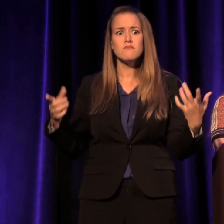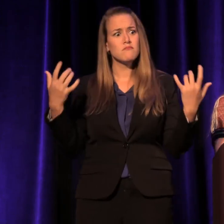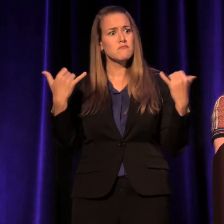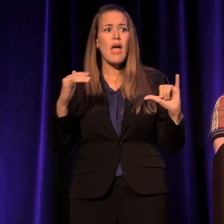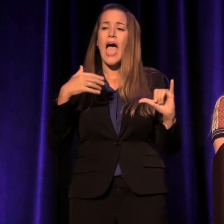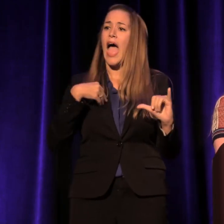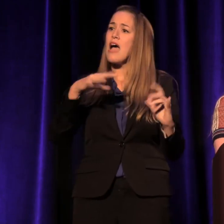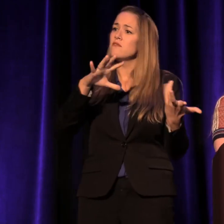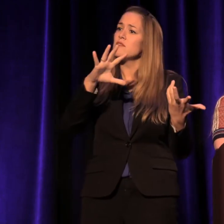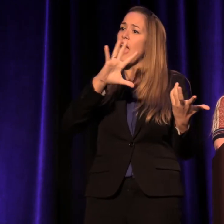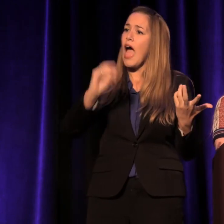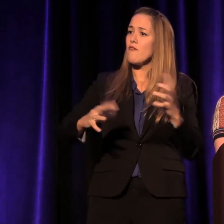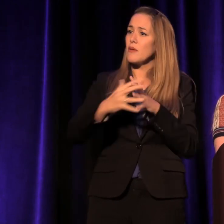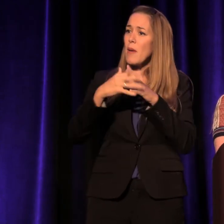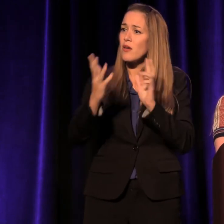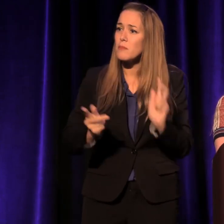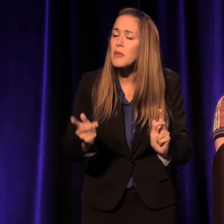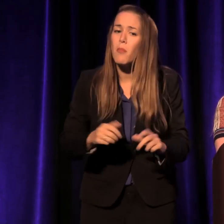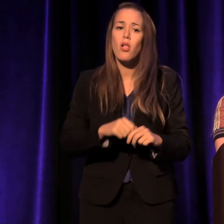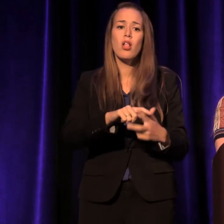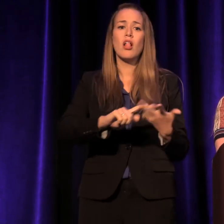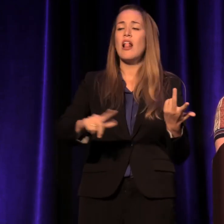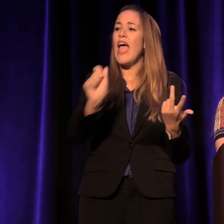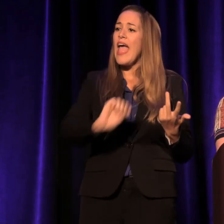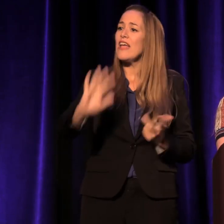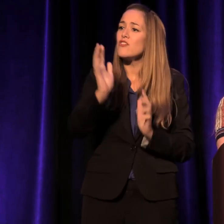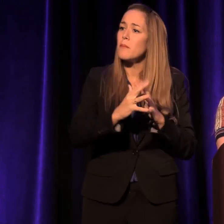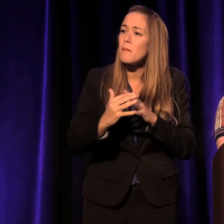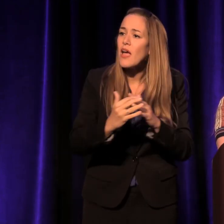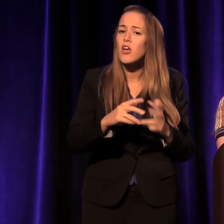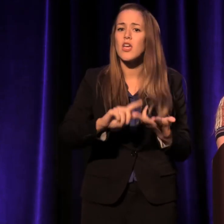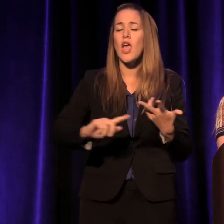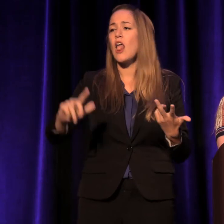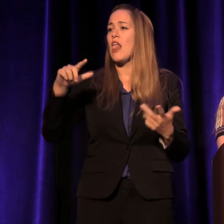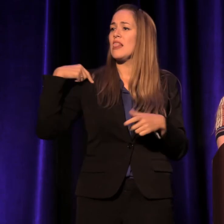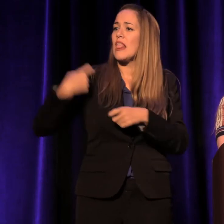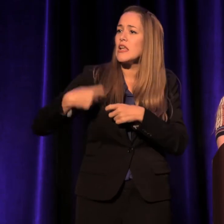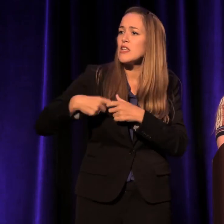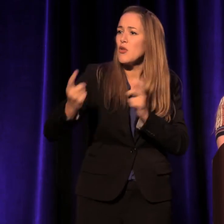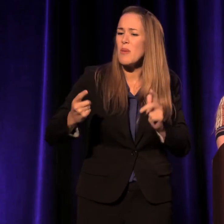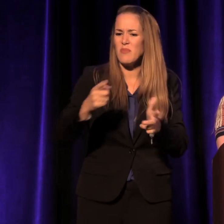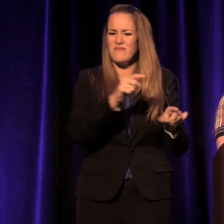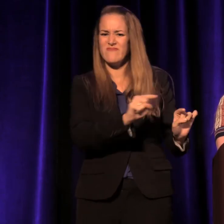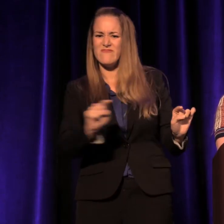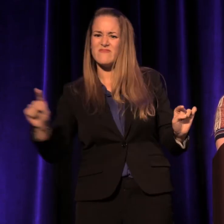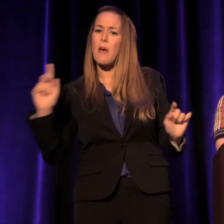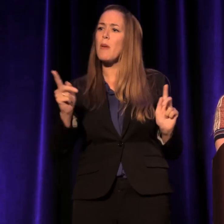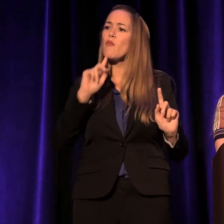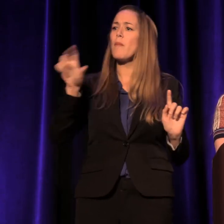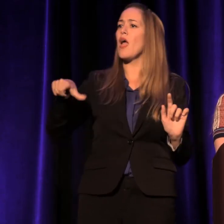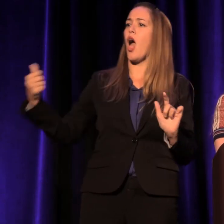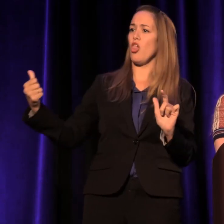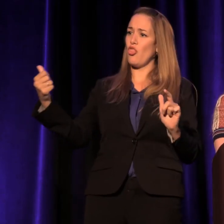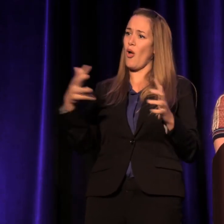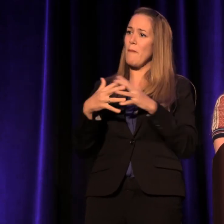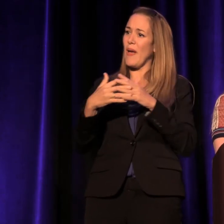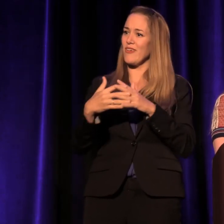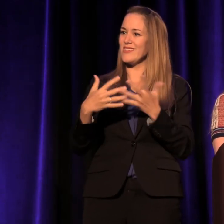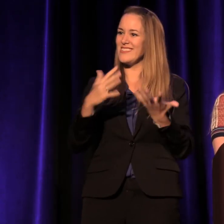and Asian American, and Latino people and people from the other two Americas-- Central and South.